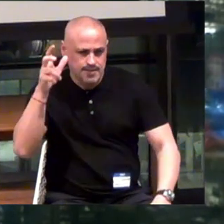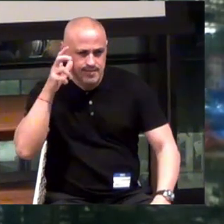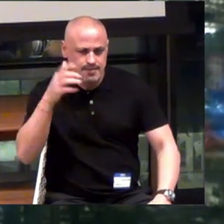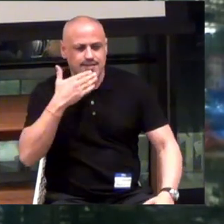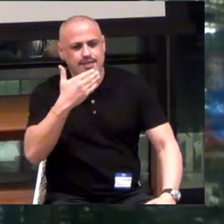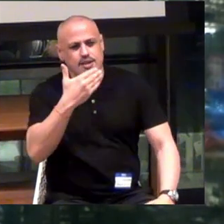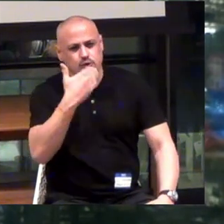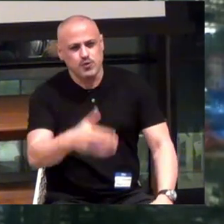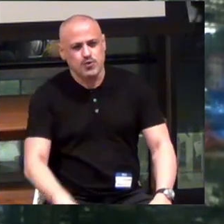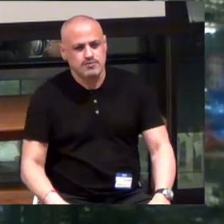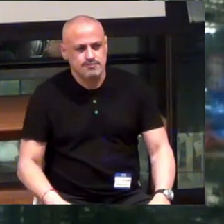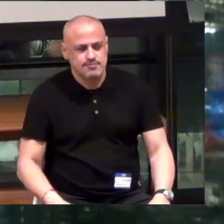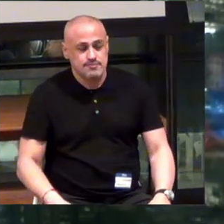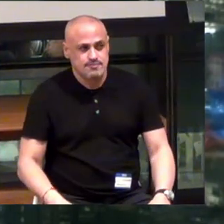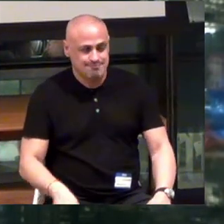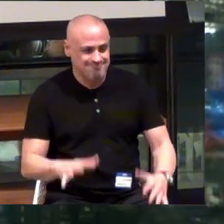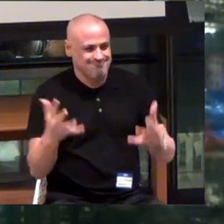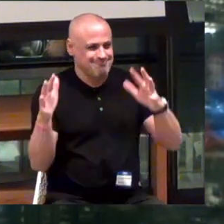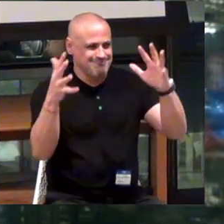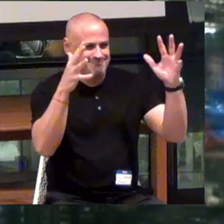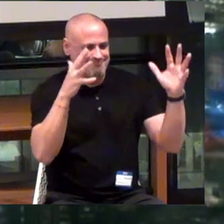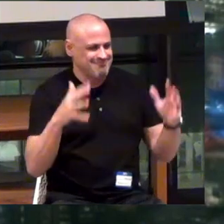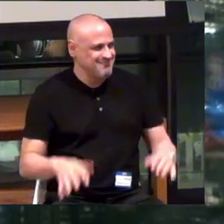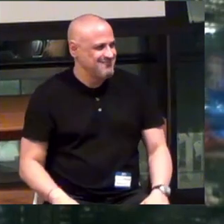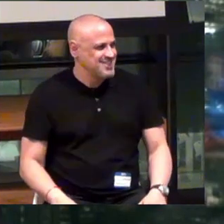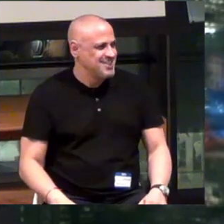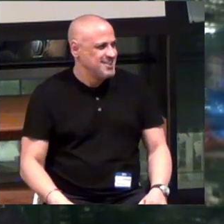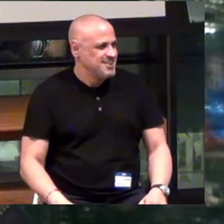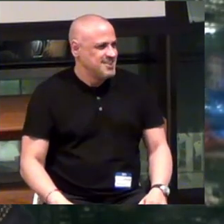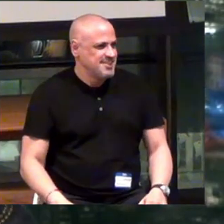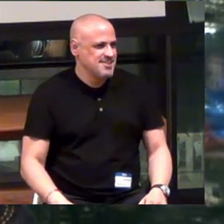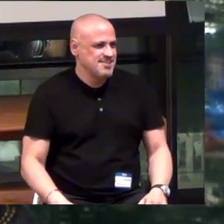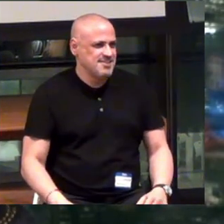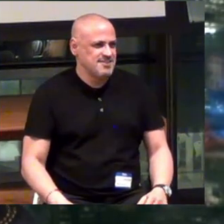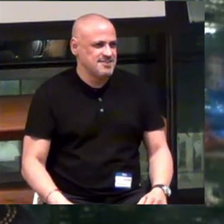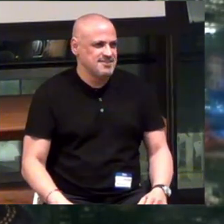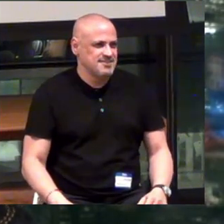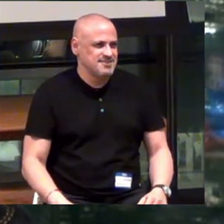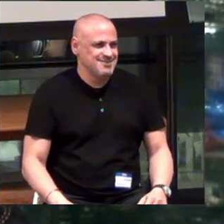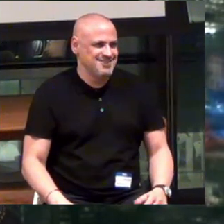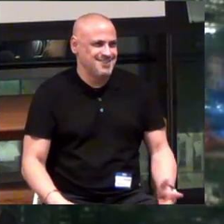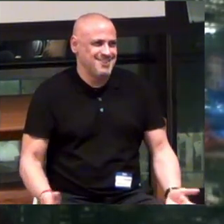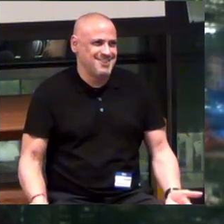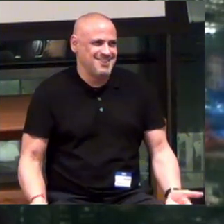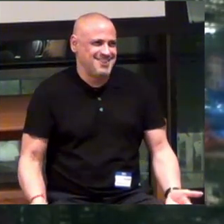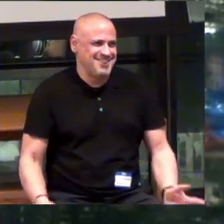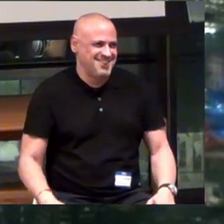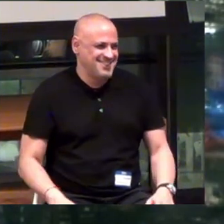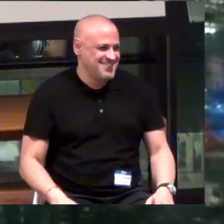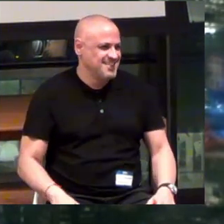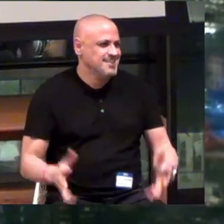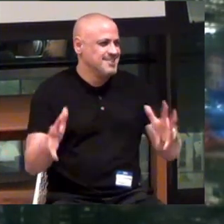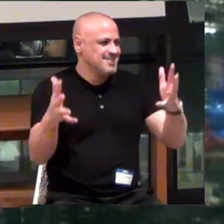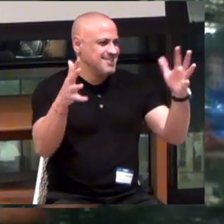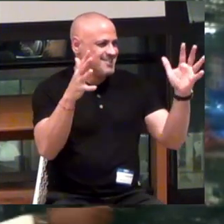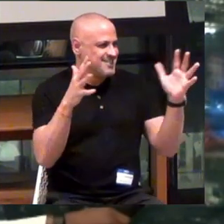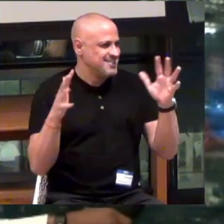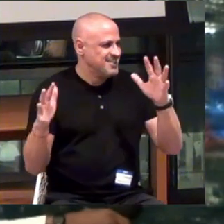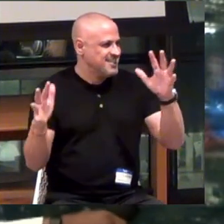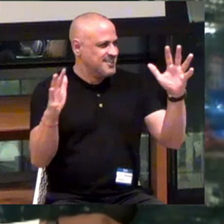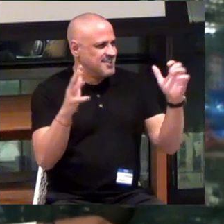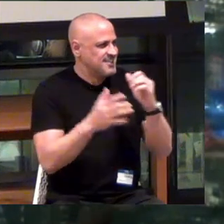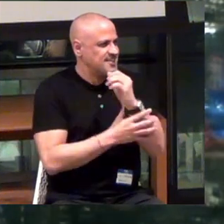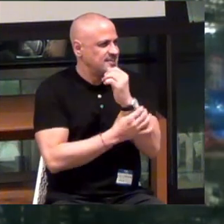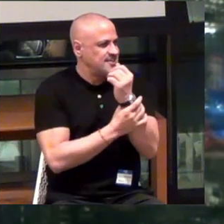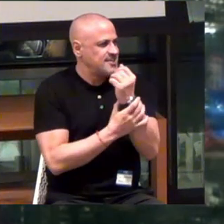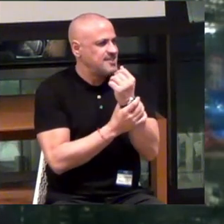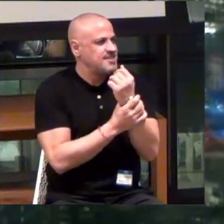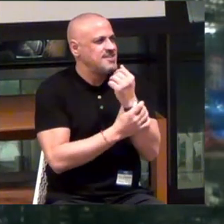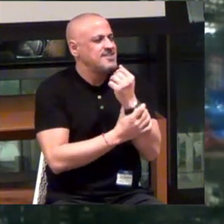Thank you!